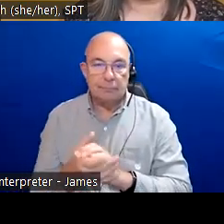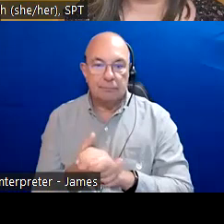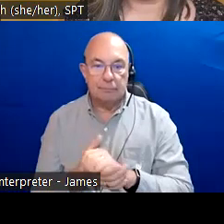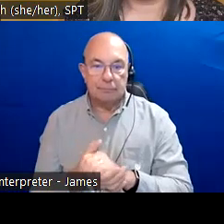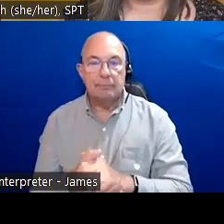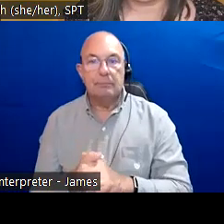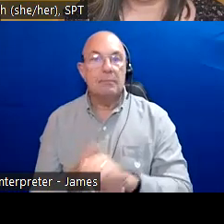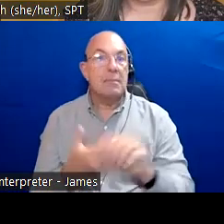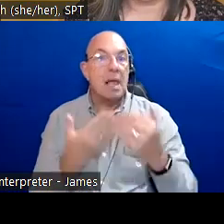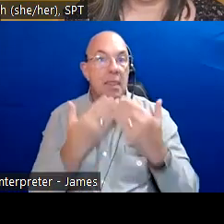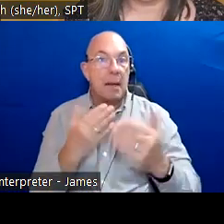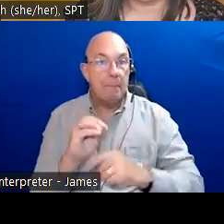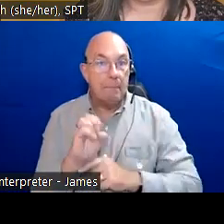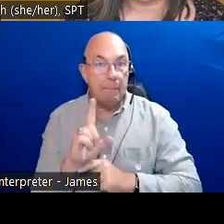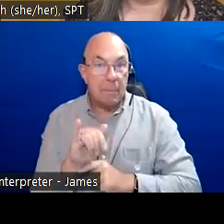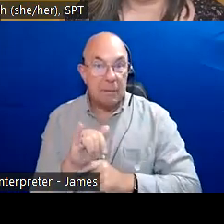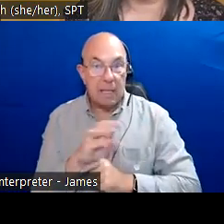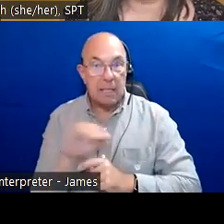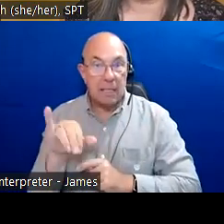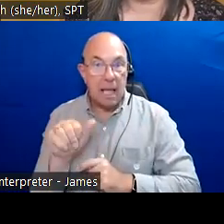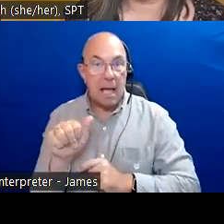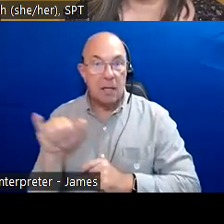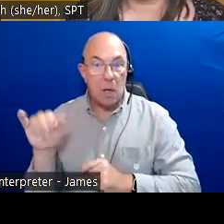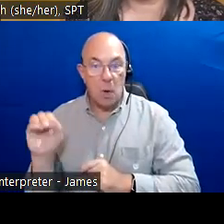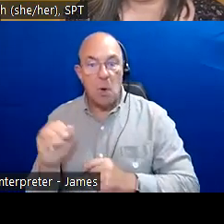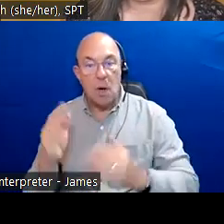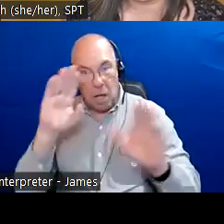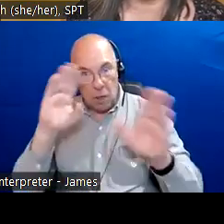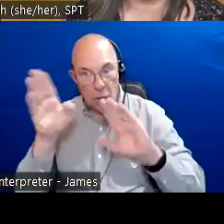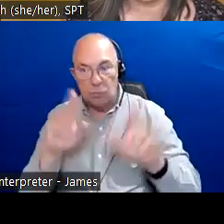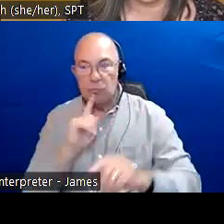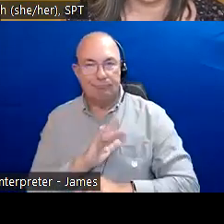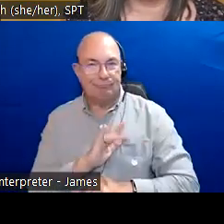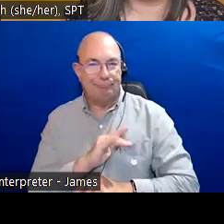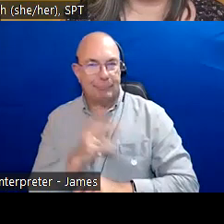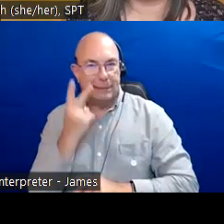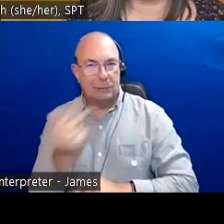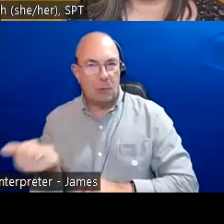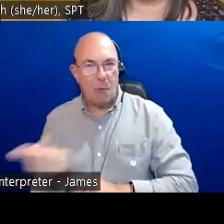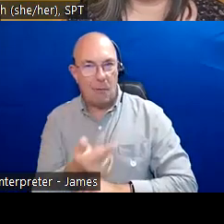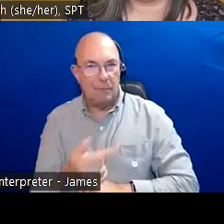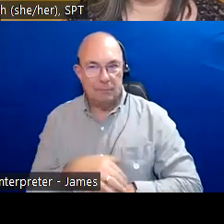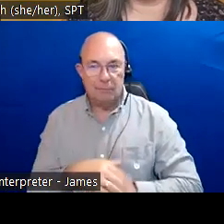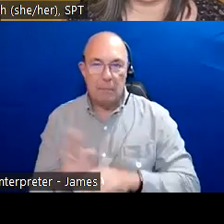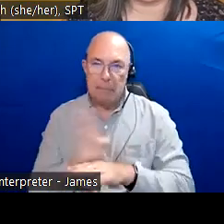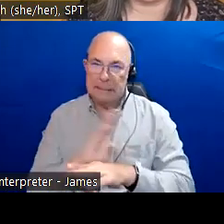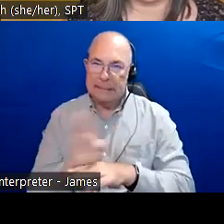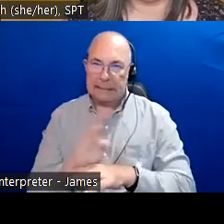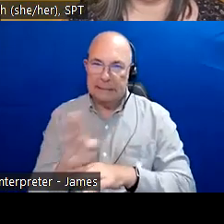Testing testing. Hi everyone, we will be starting shortly.